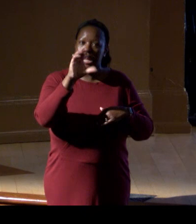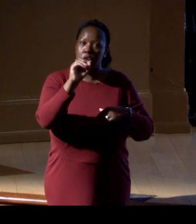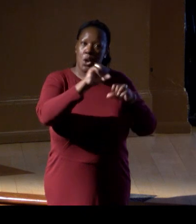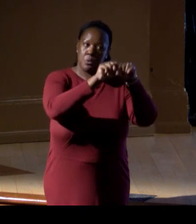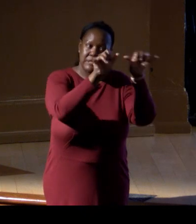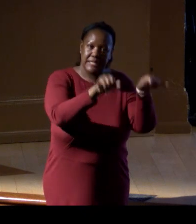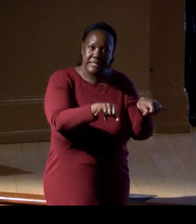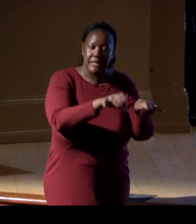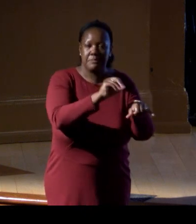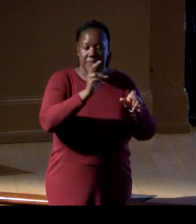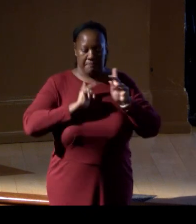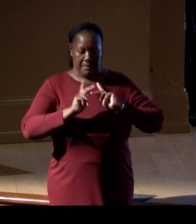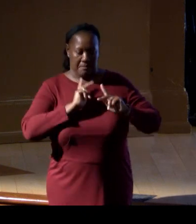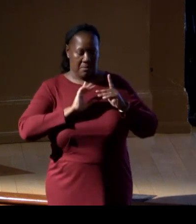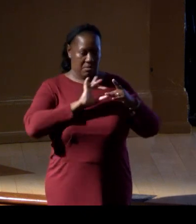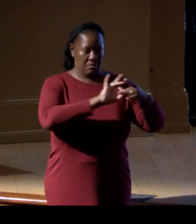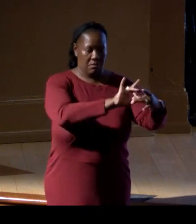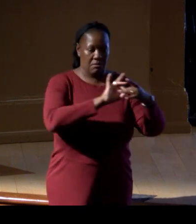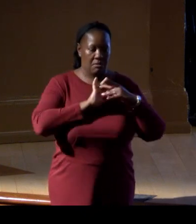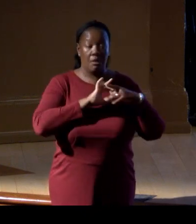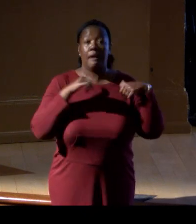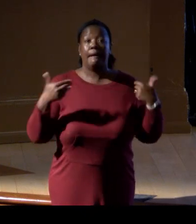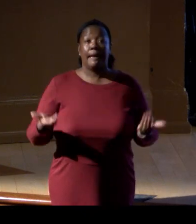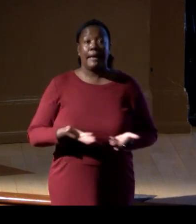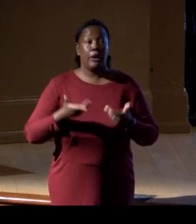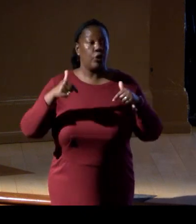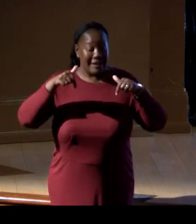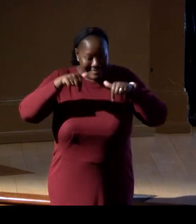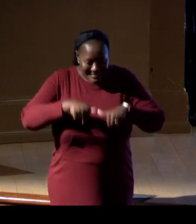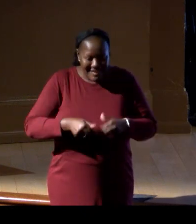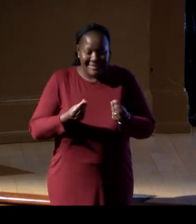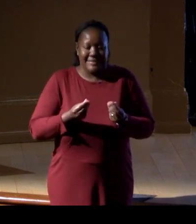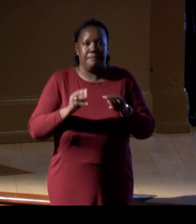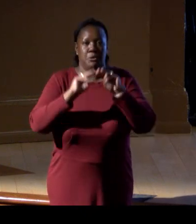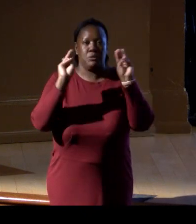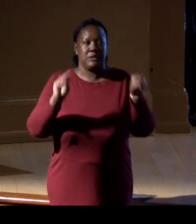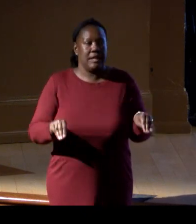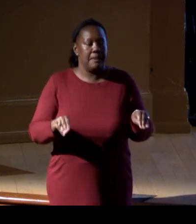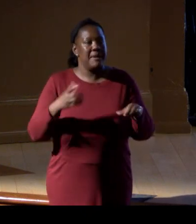And it is here in this museum that the Smithsonian stewards in perpetuity